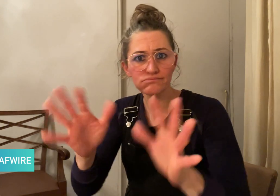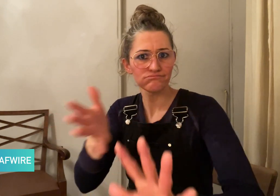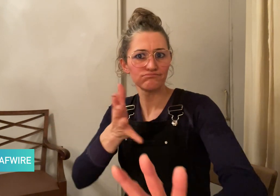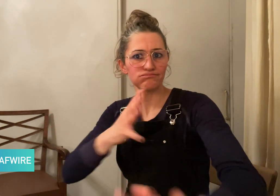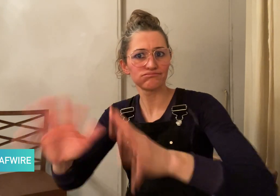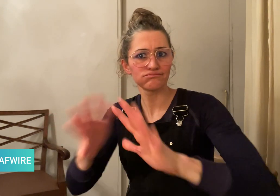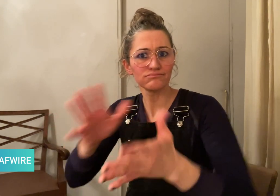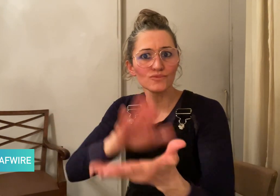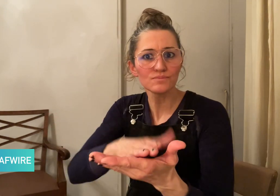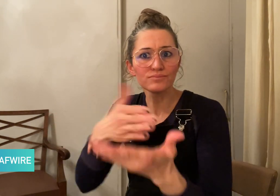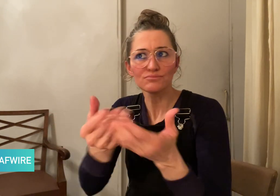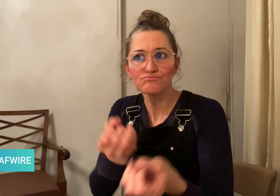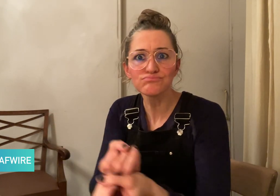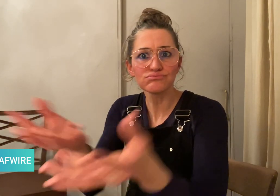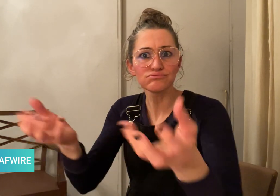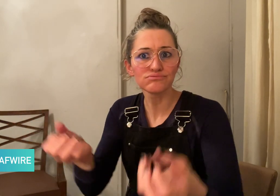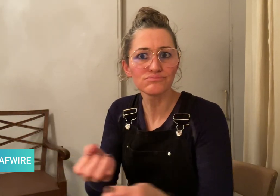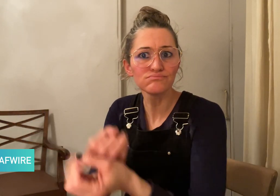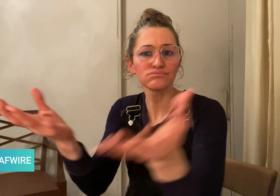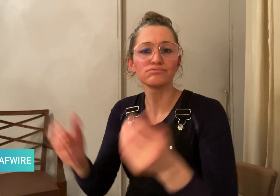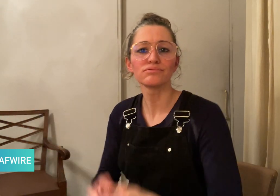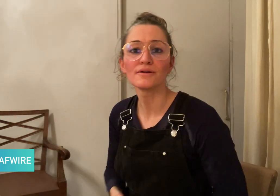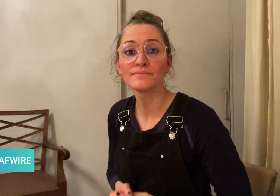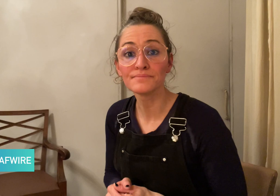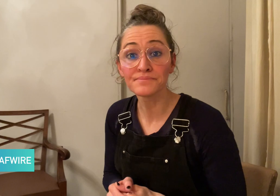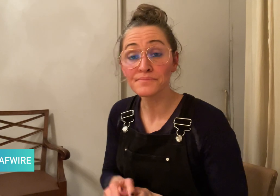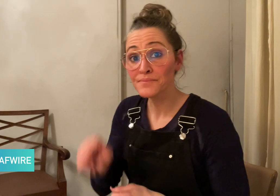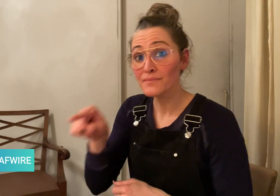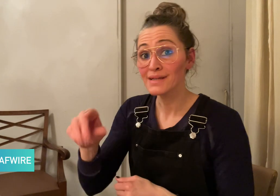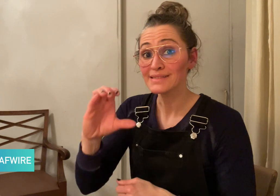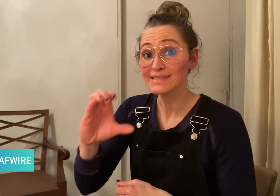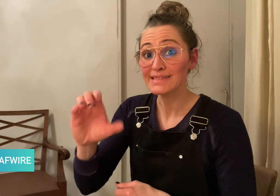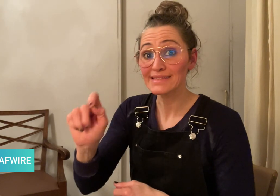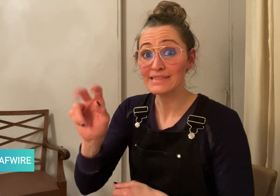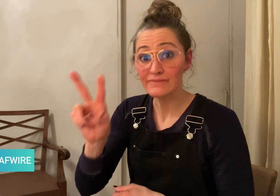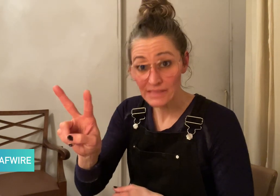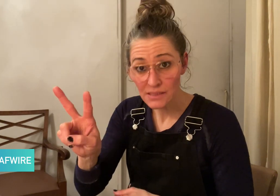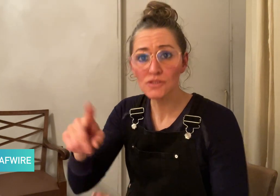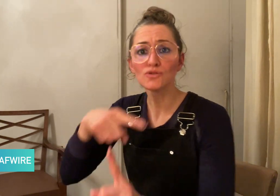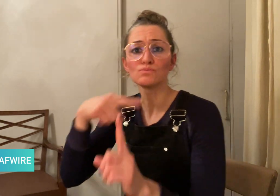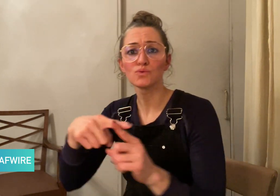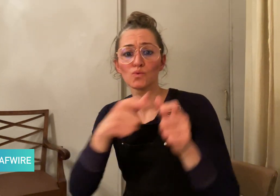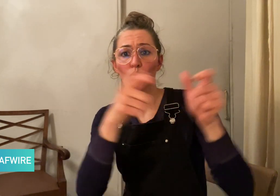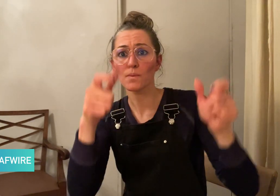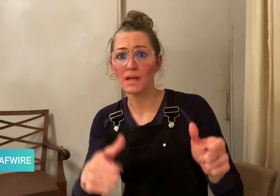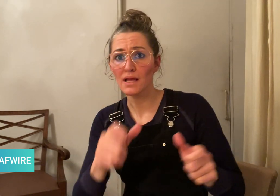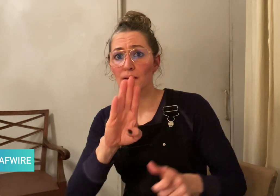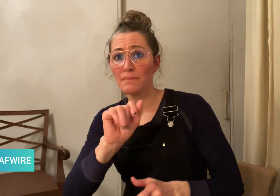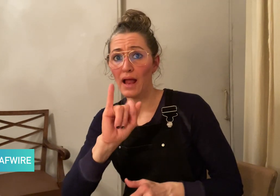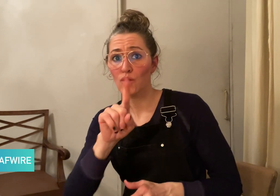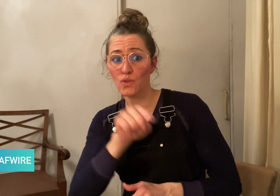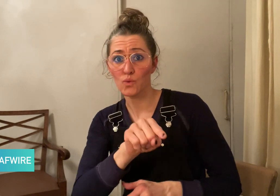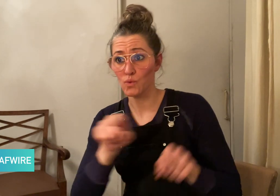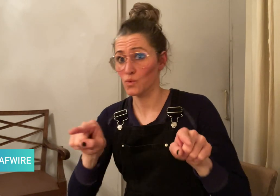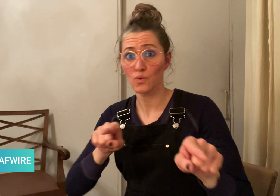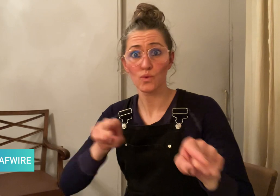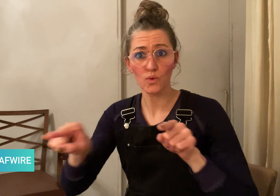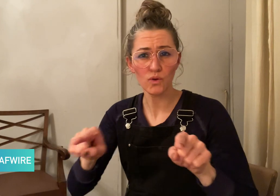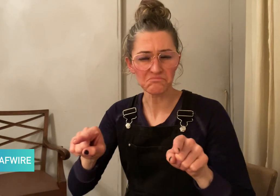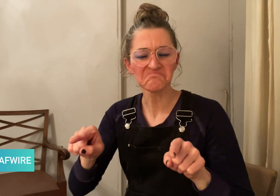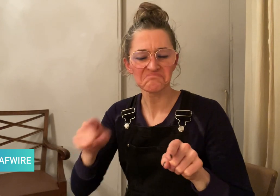sign language interpretation. CCTV and Baidu expect to continue